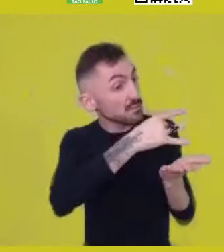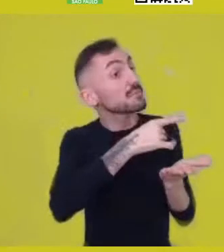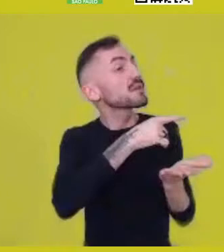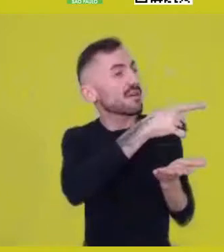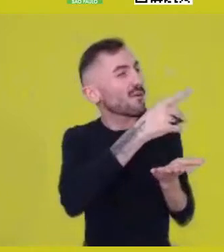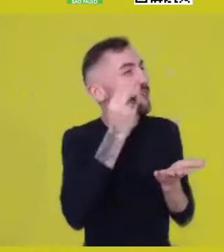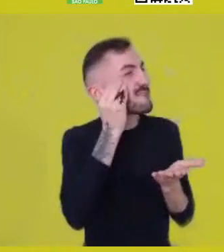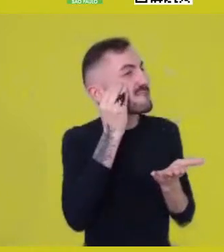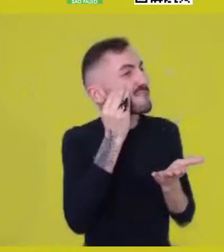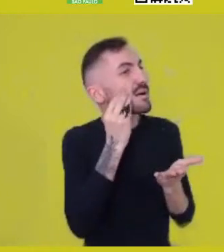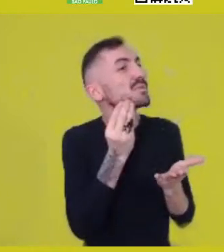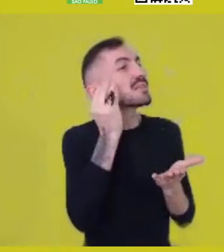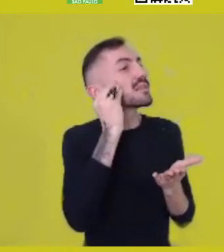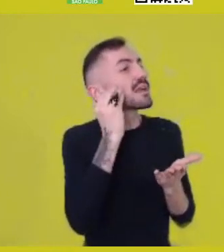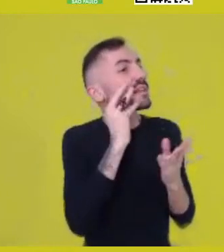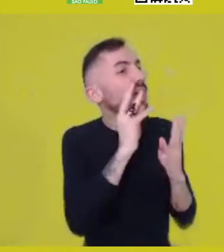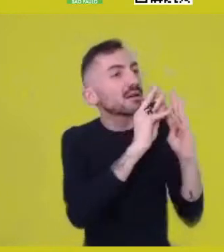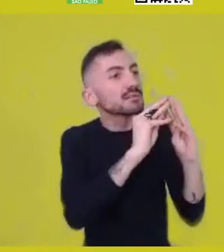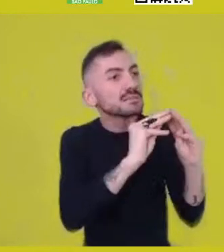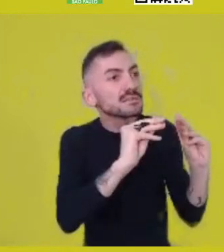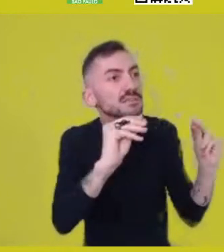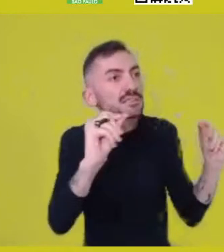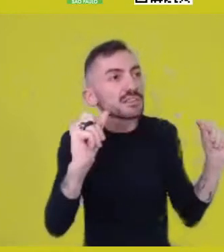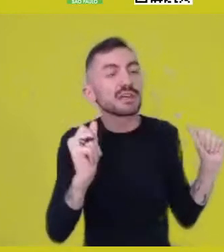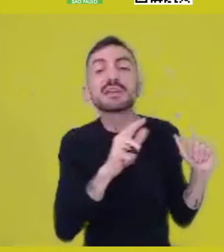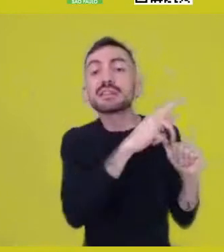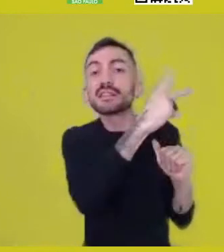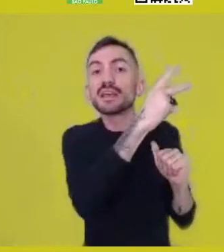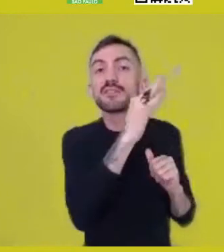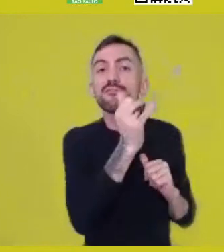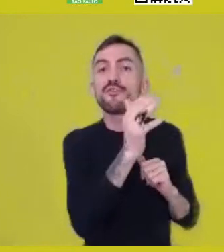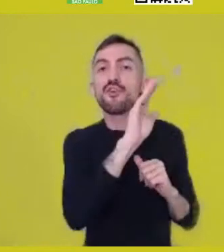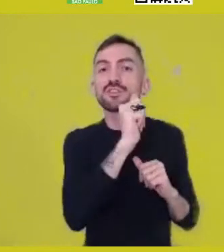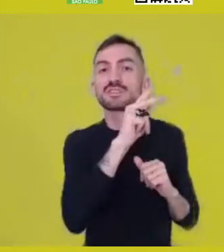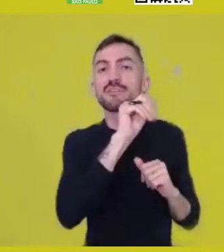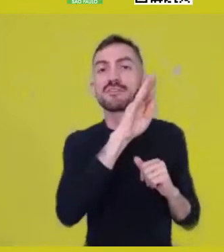Well, I think there are several problems with that perspective